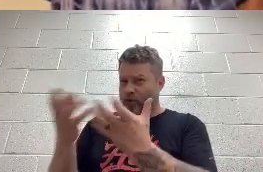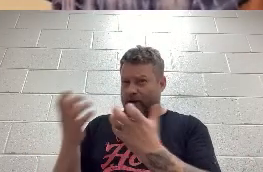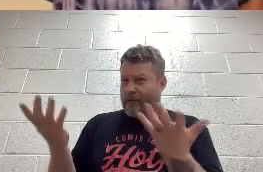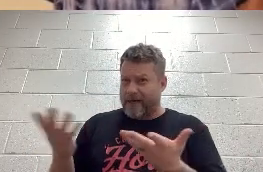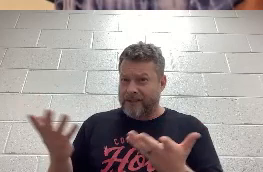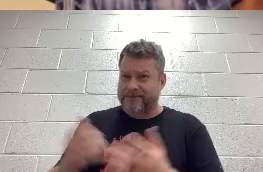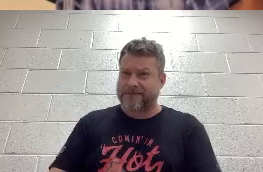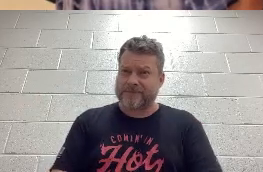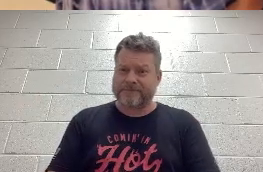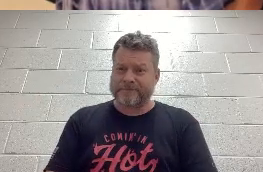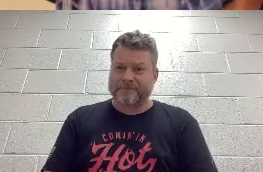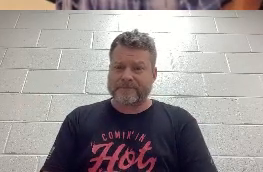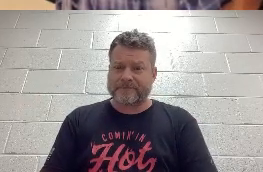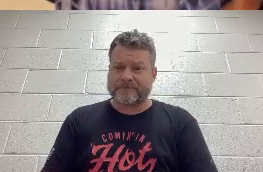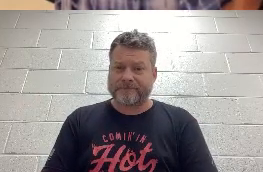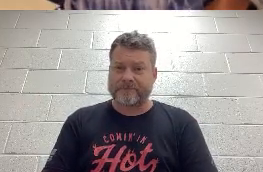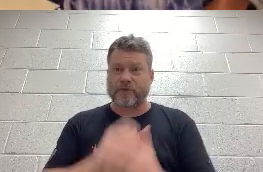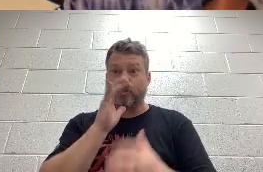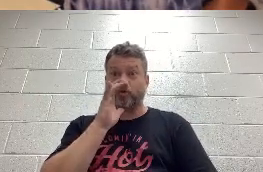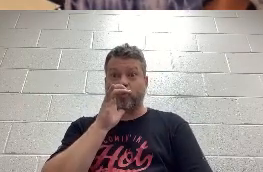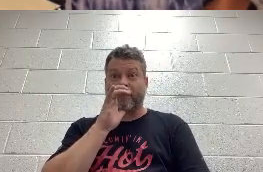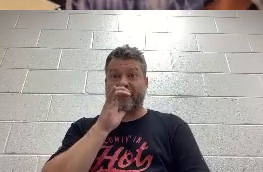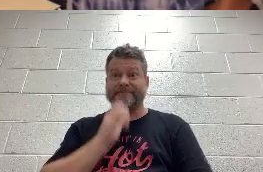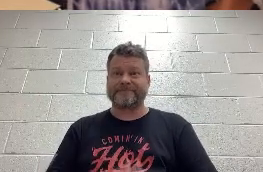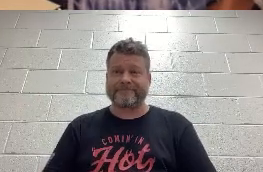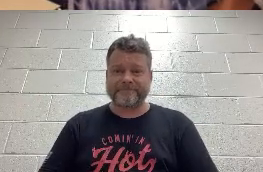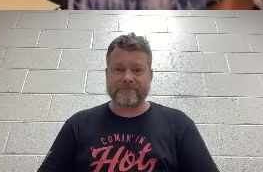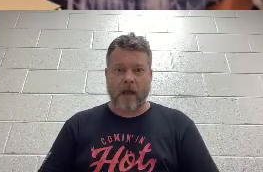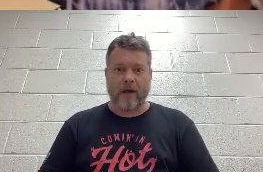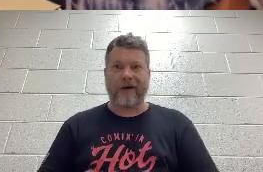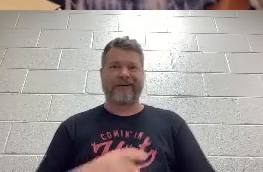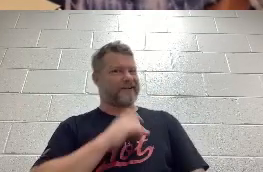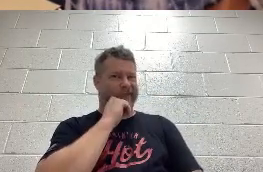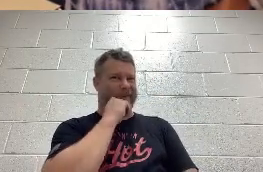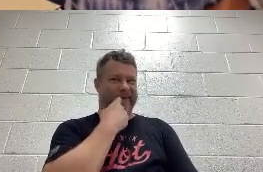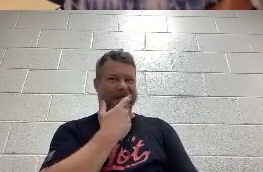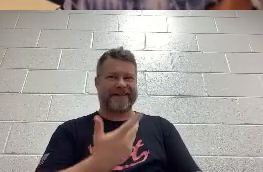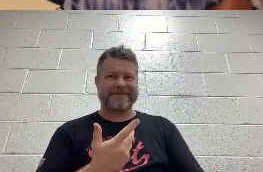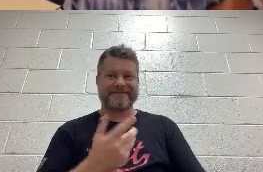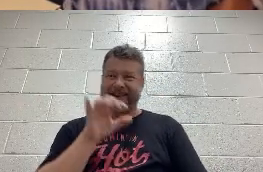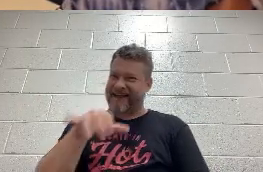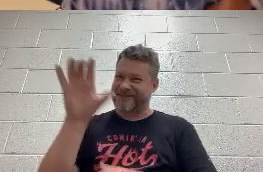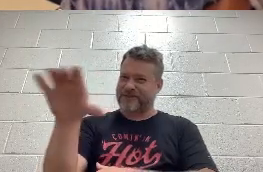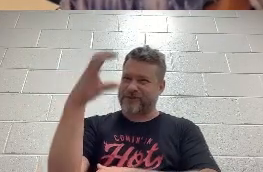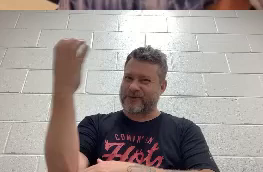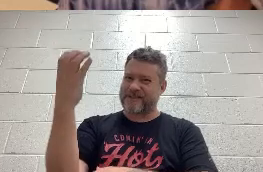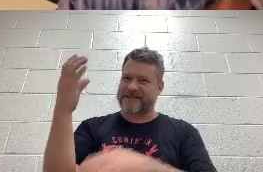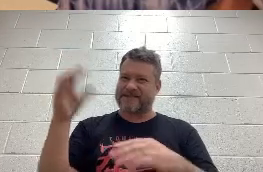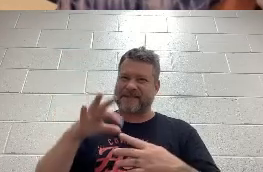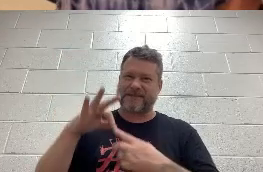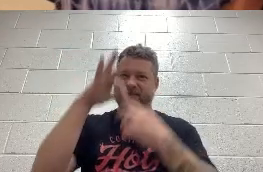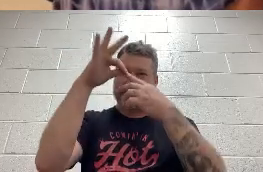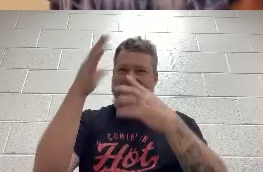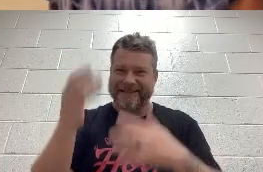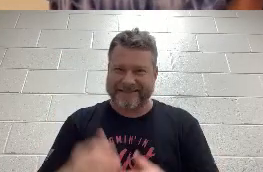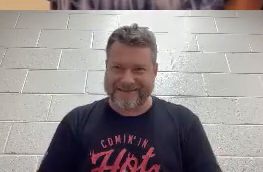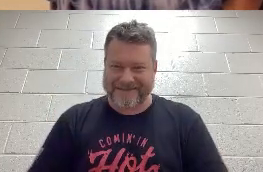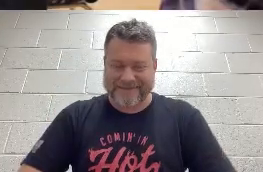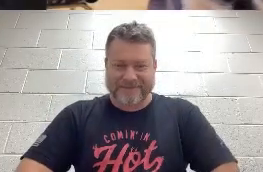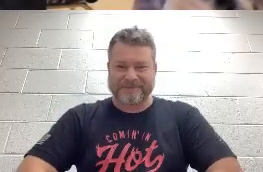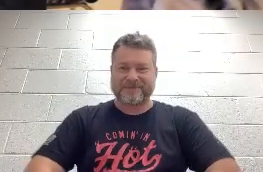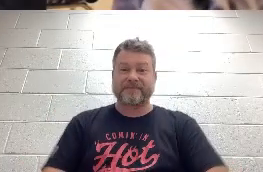A Trumpet! Cool! There's the Christmas spirit. Now what do